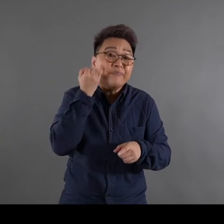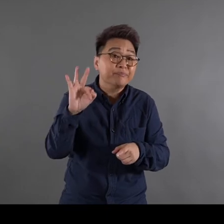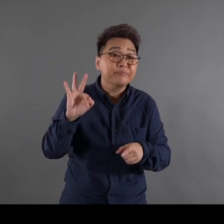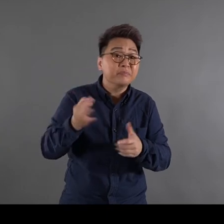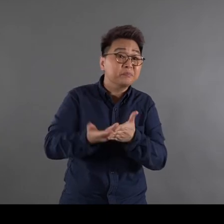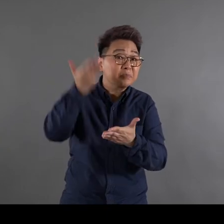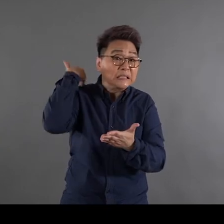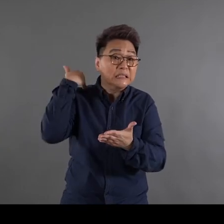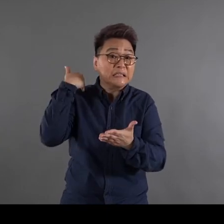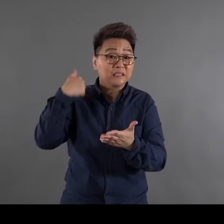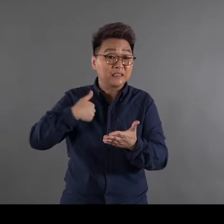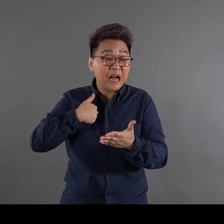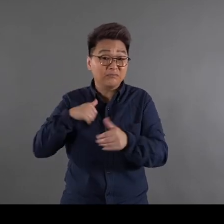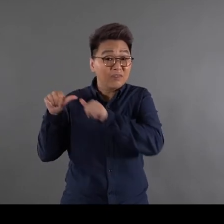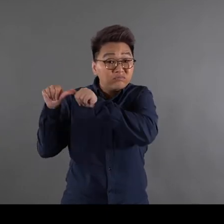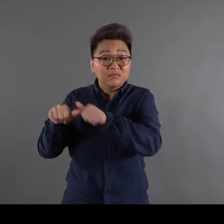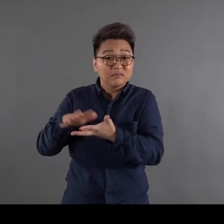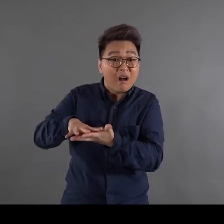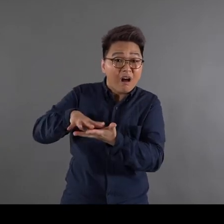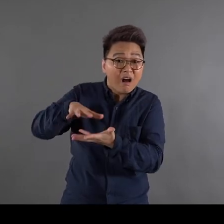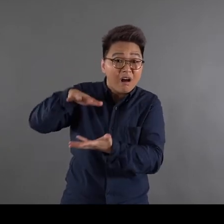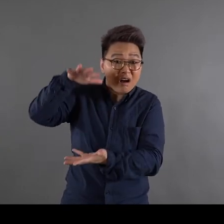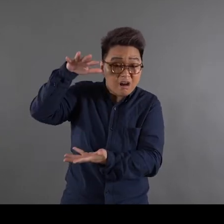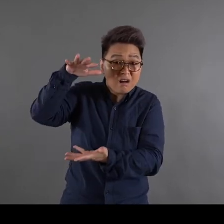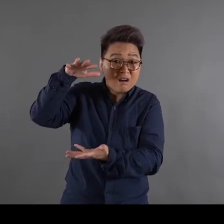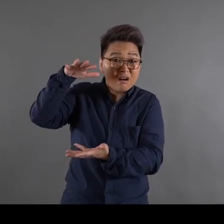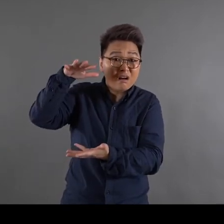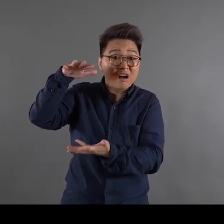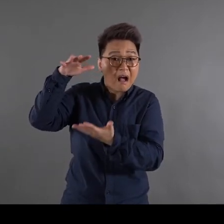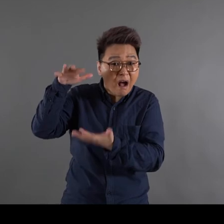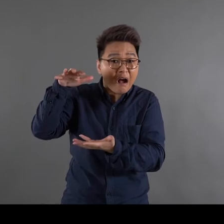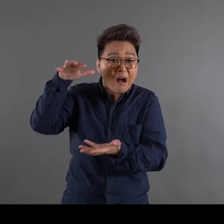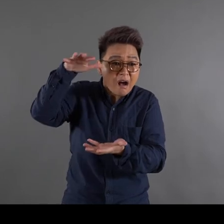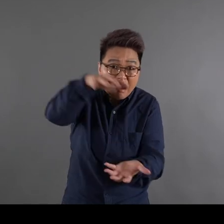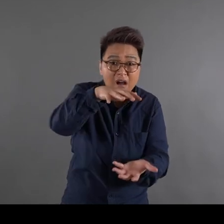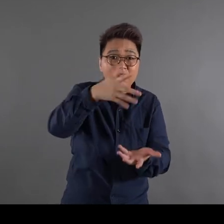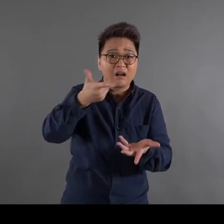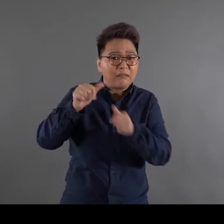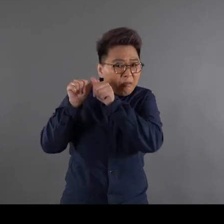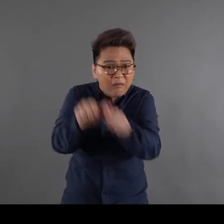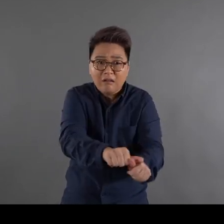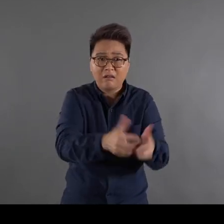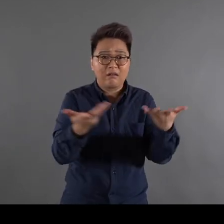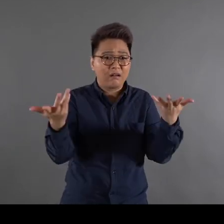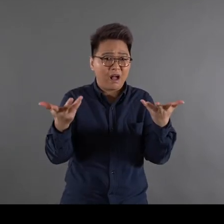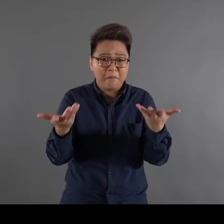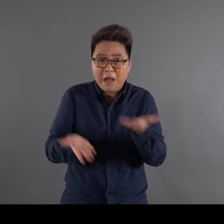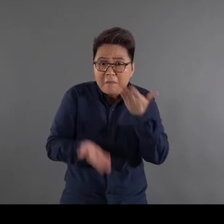If I had decided to keep all the paintings perhaps today I could only have carried them around